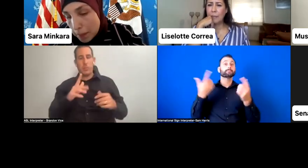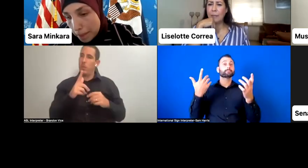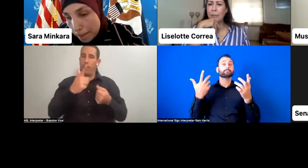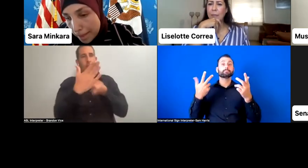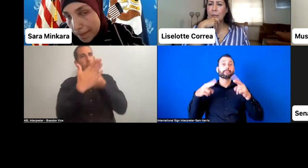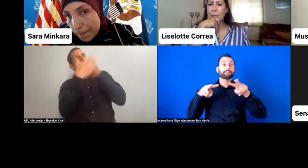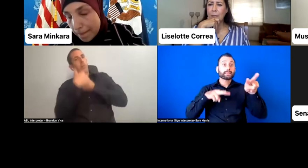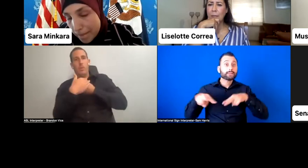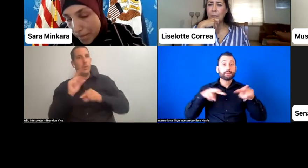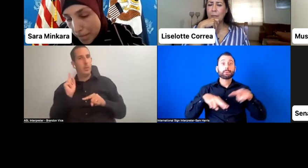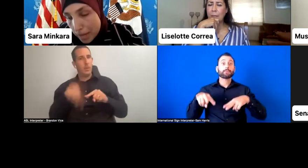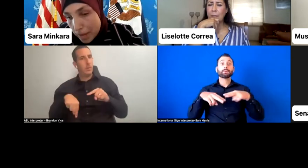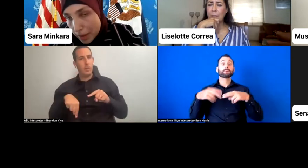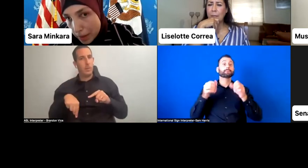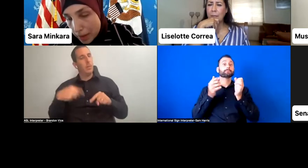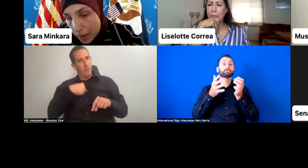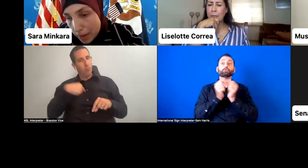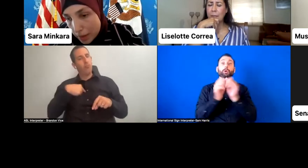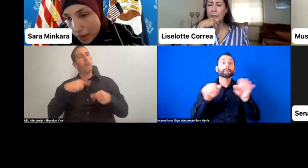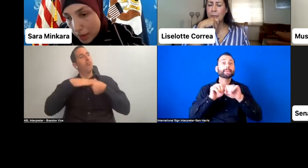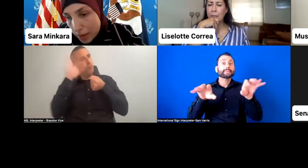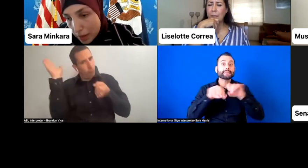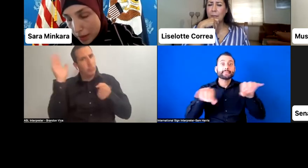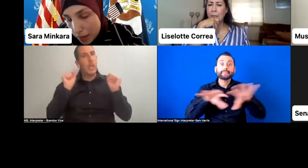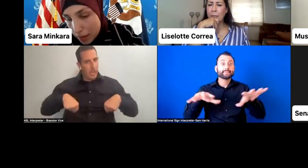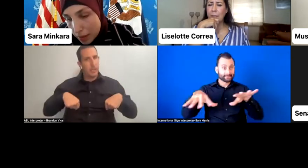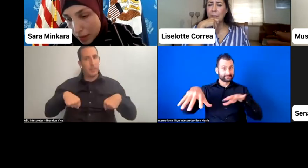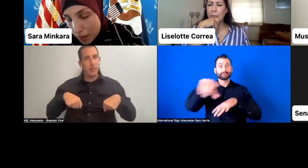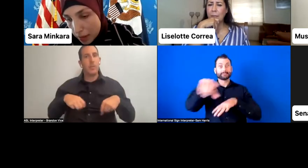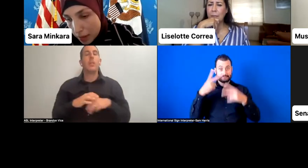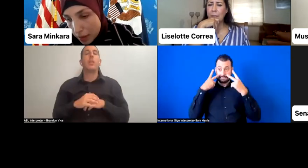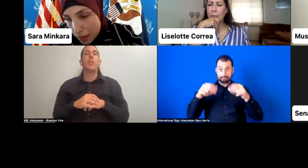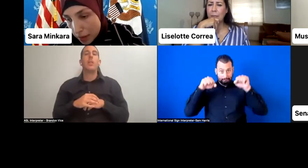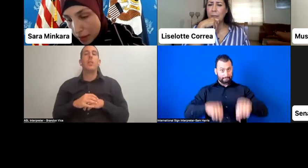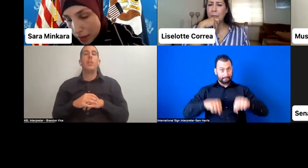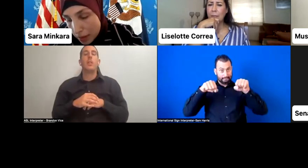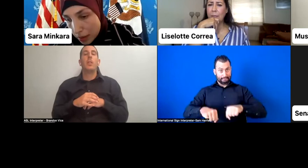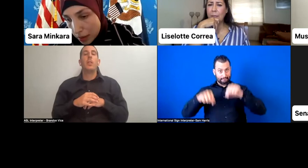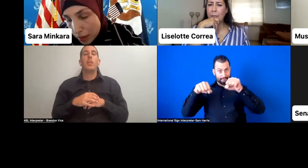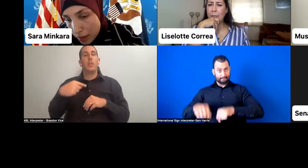We work very closely here with the Election Commission. What we do is we do audit access in all